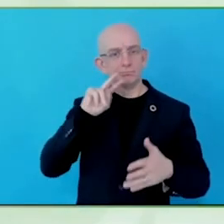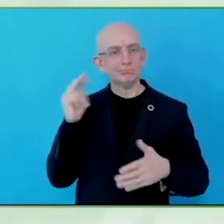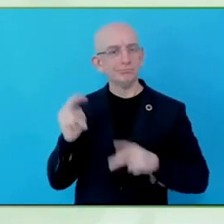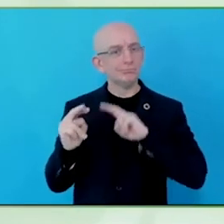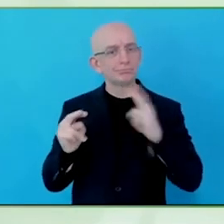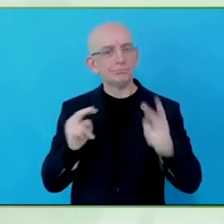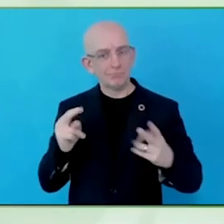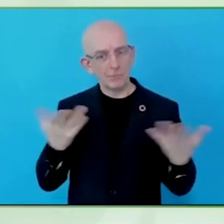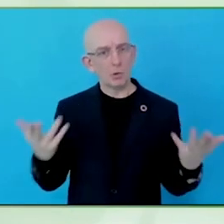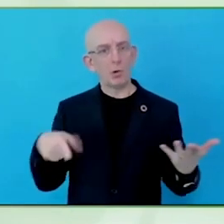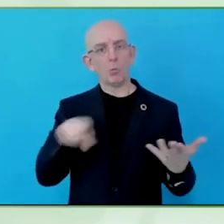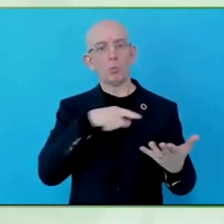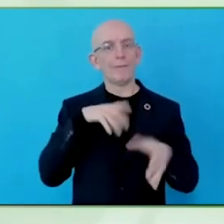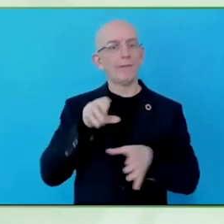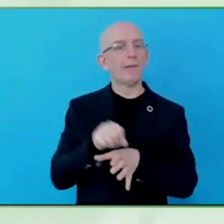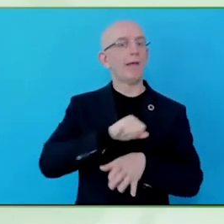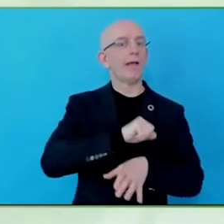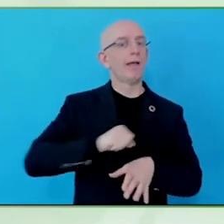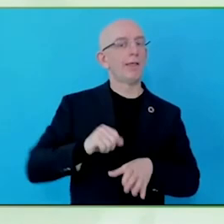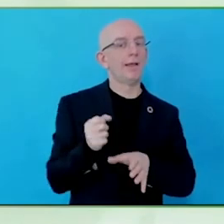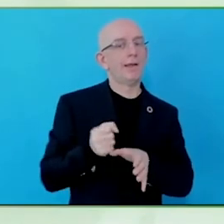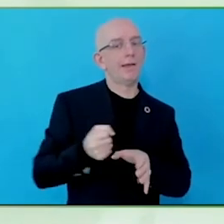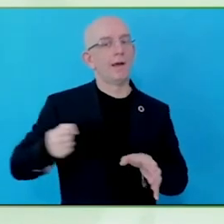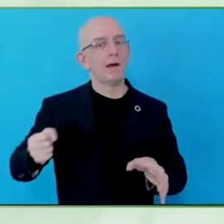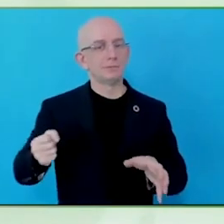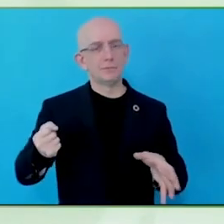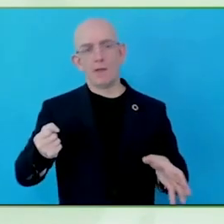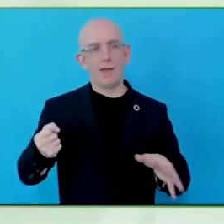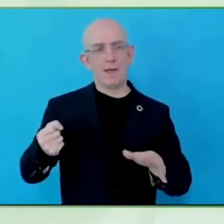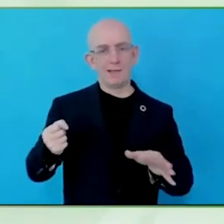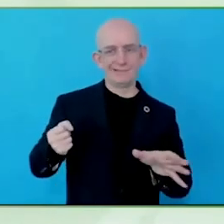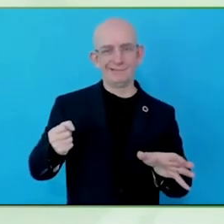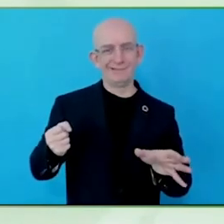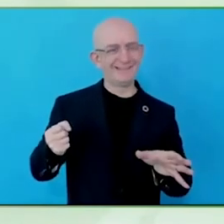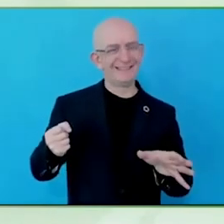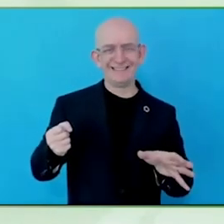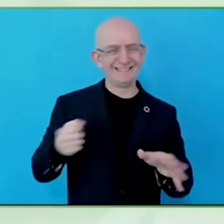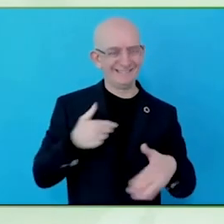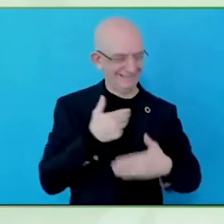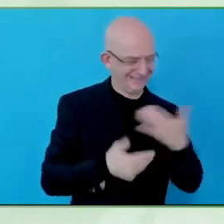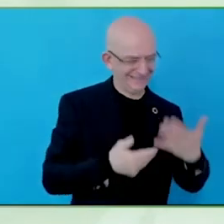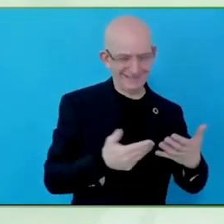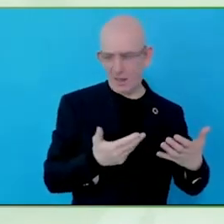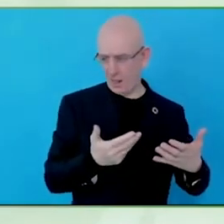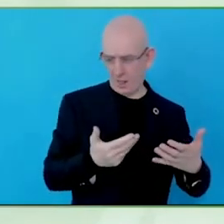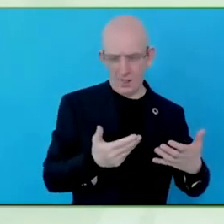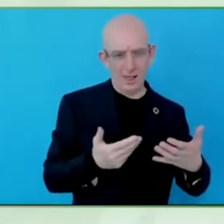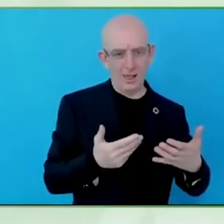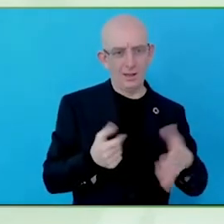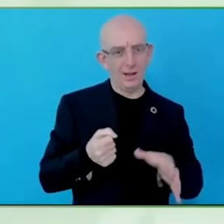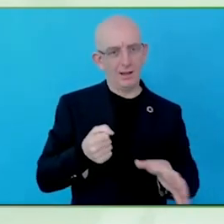services, then I think everybody from that point wins, it is going back to that good old mantra of nothing about us without us.